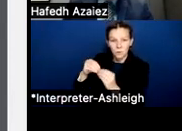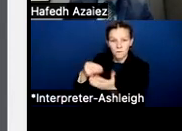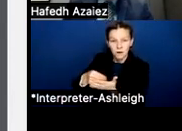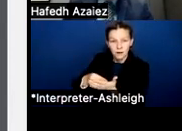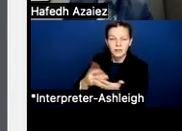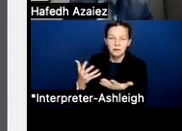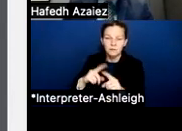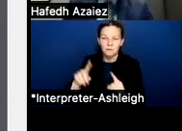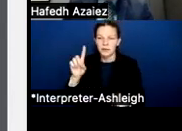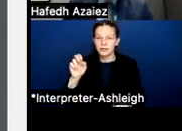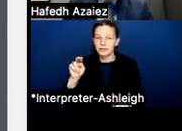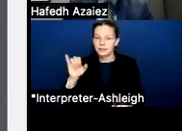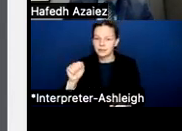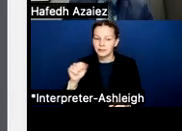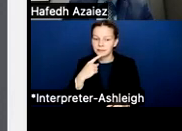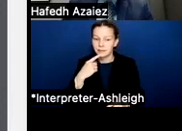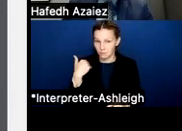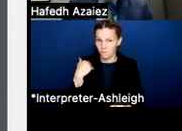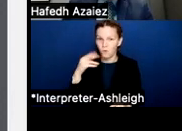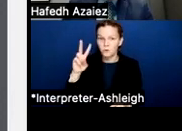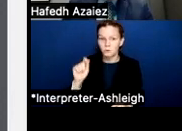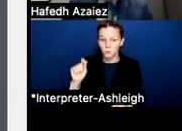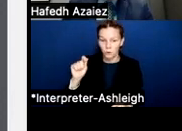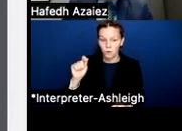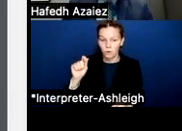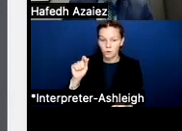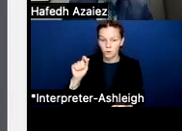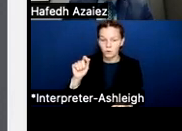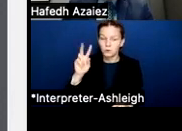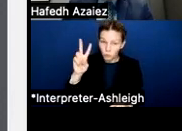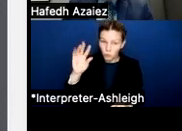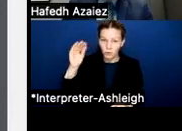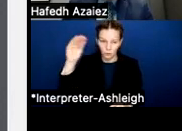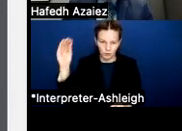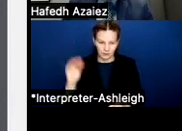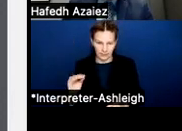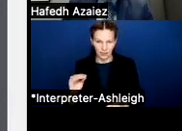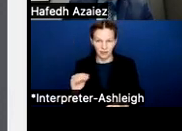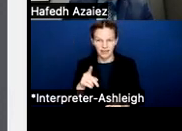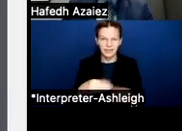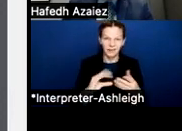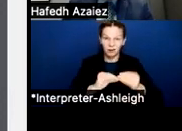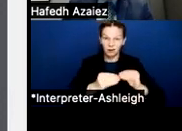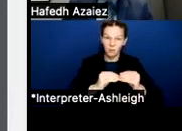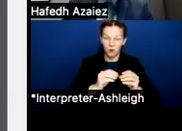and he put an 8.6 million figure up there. Well, this is how that's broken out. And again, this is based on a snapshot of time